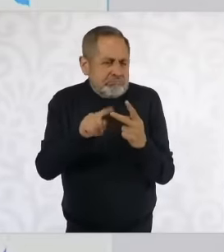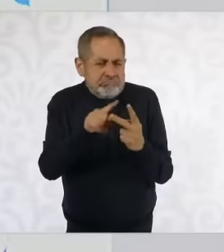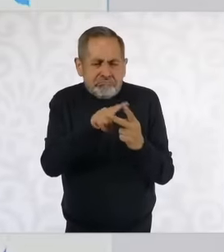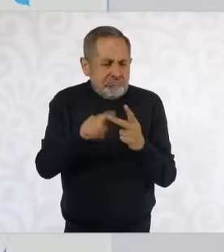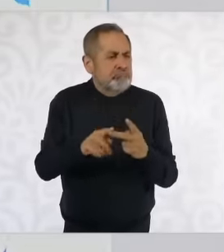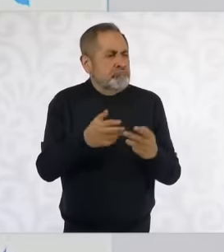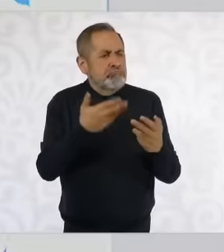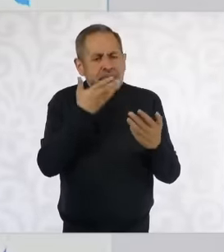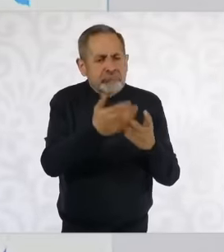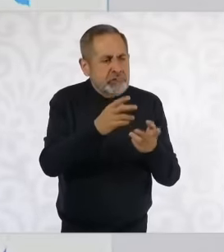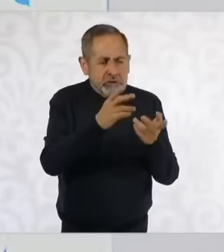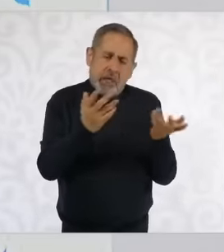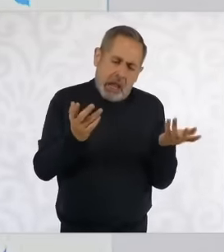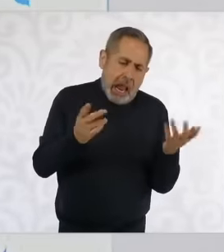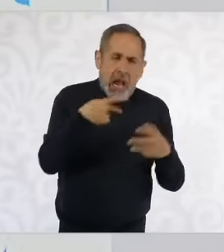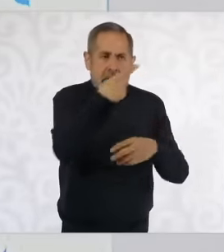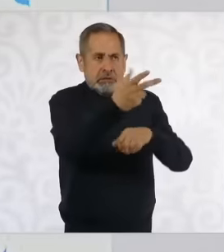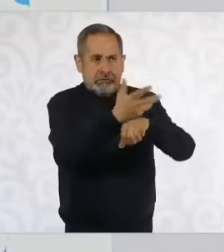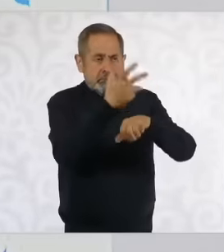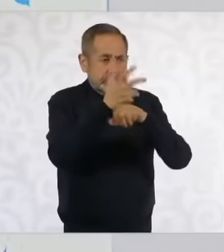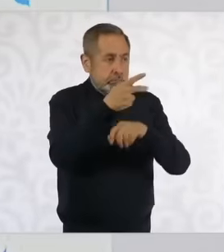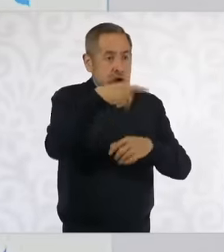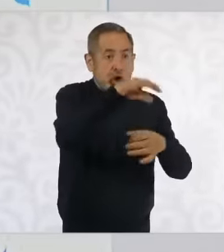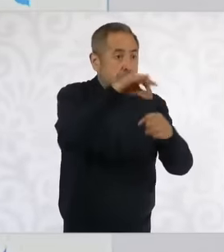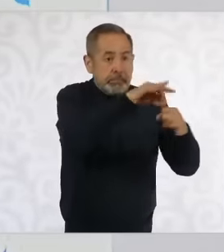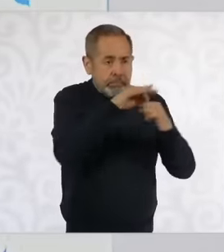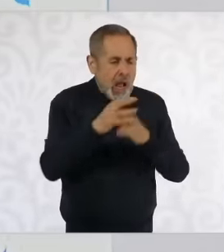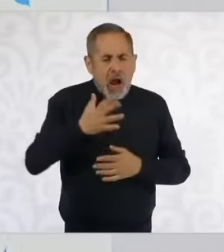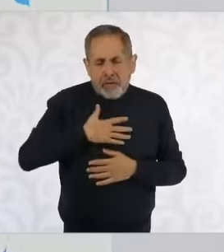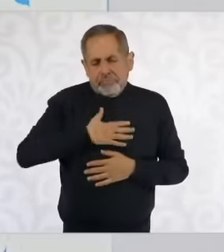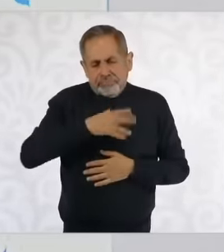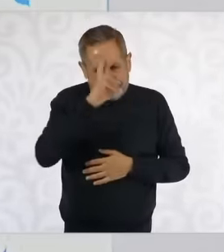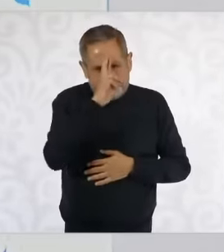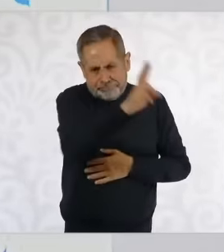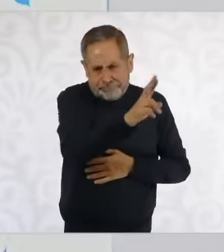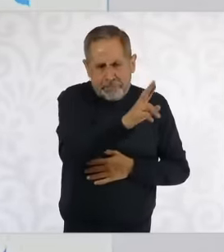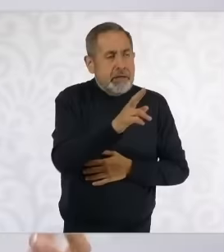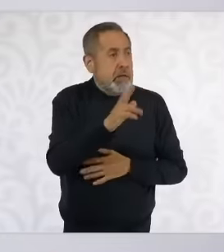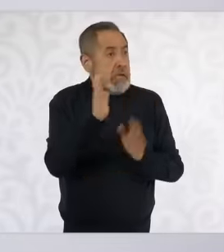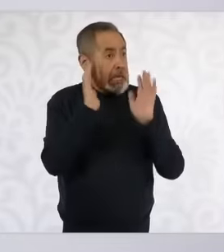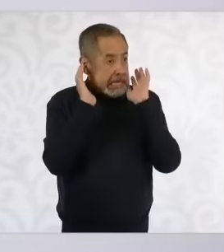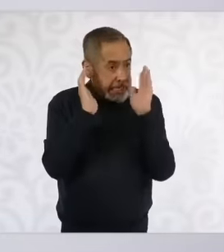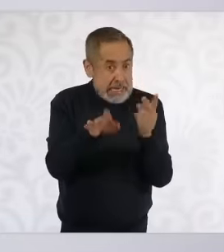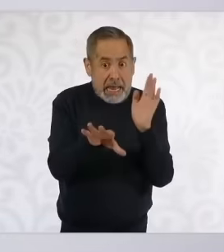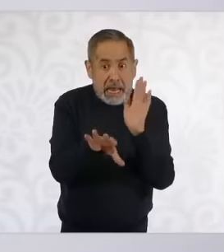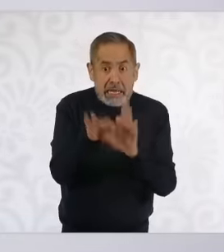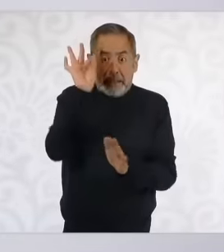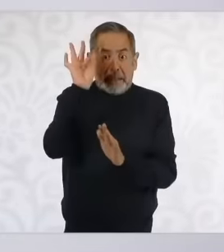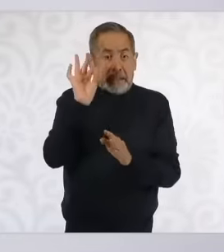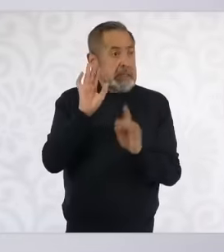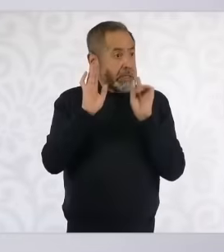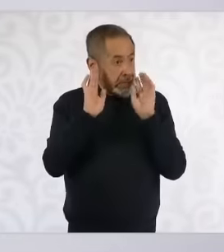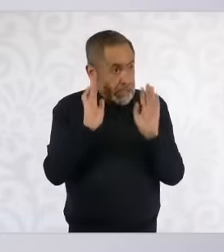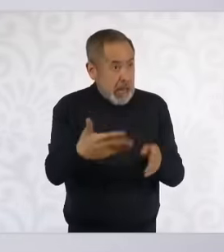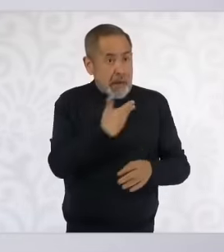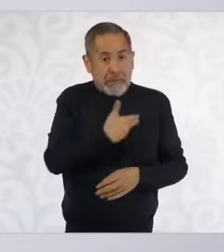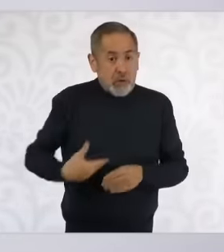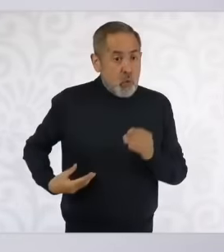respecting the decision of the people of the United States at the moment that the